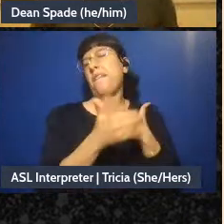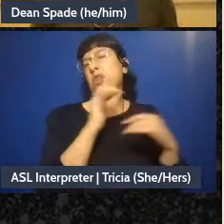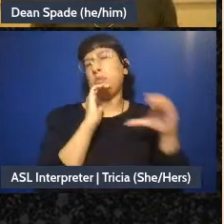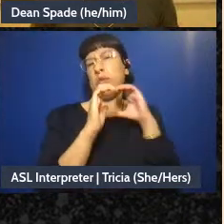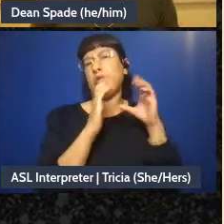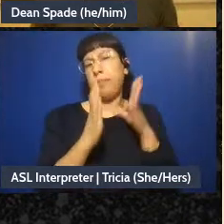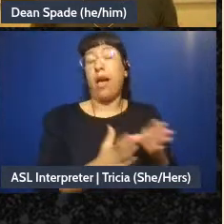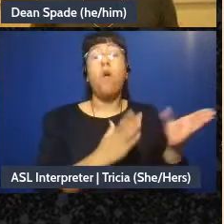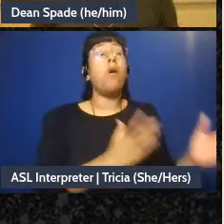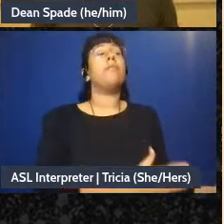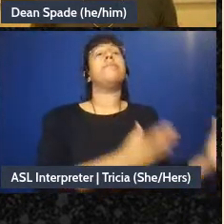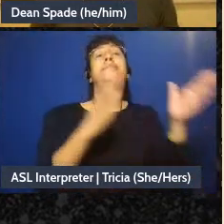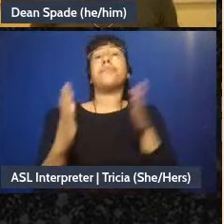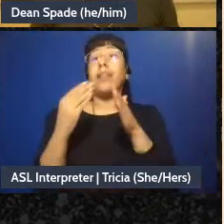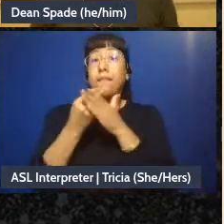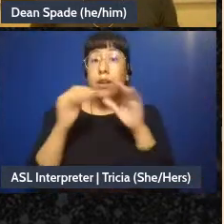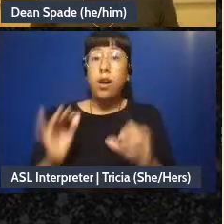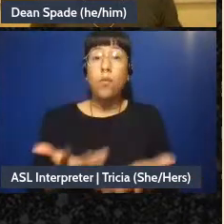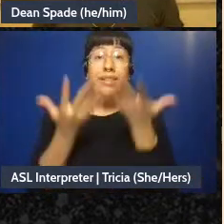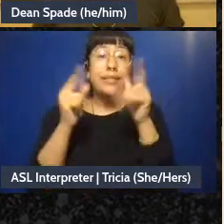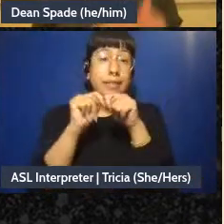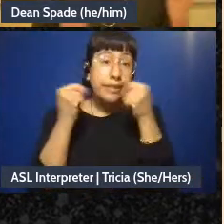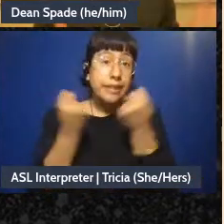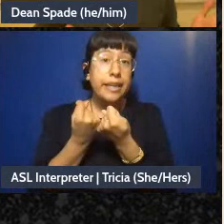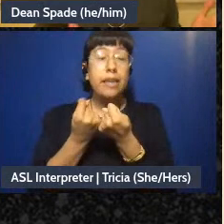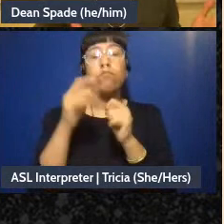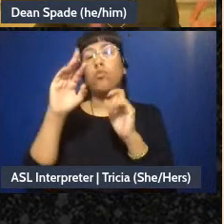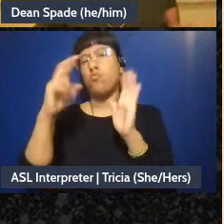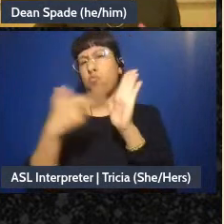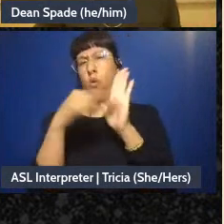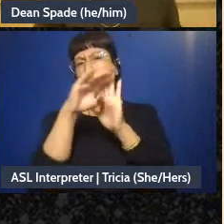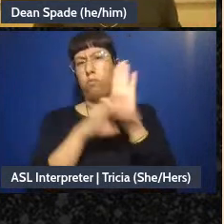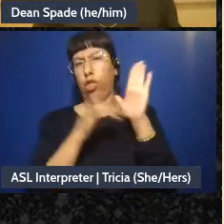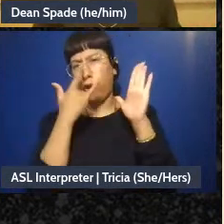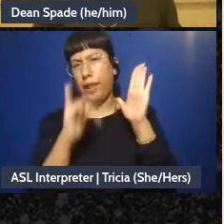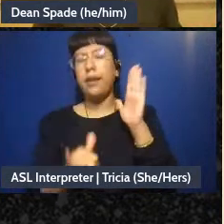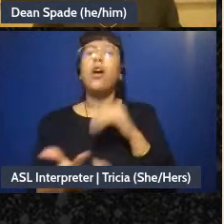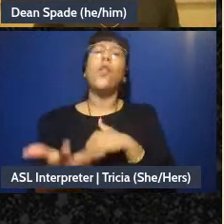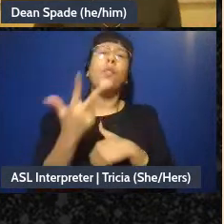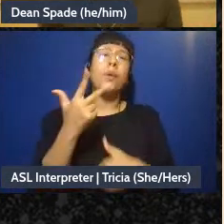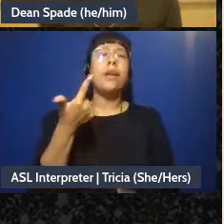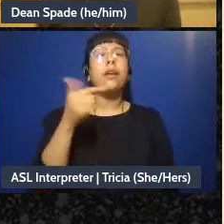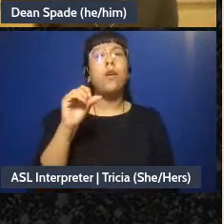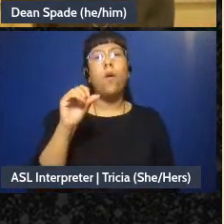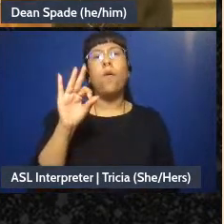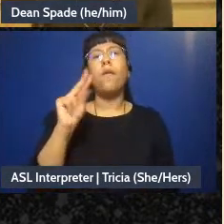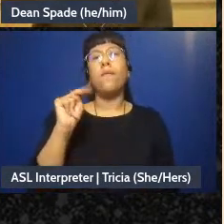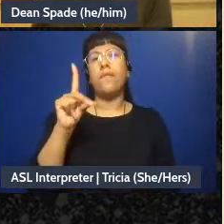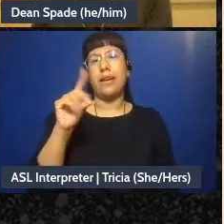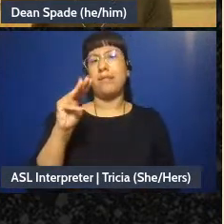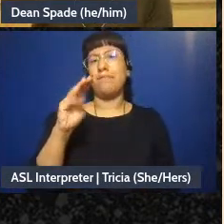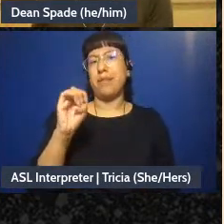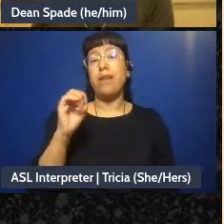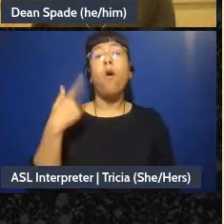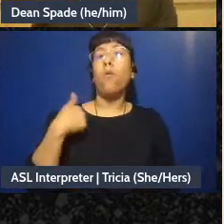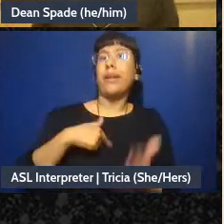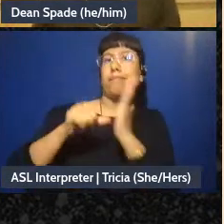team, we do three Gofundme’s a year, or we signal boost these community members go fund me, or we